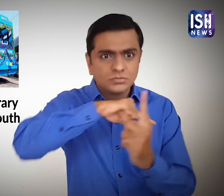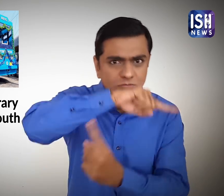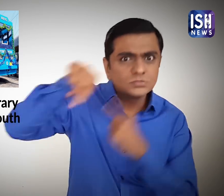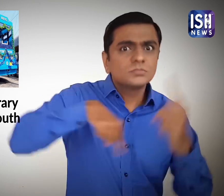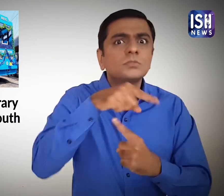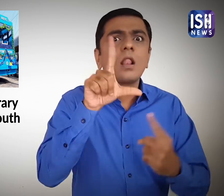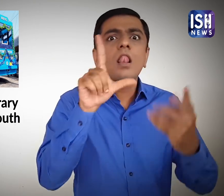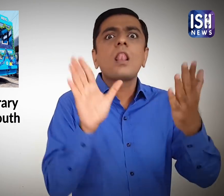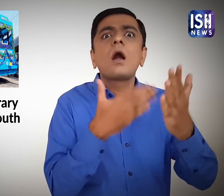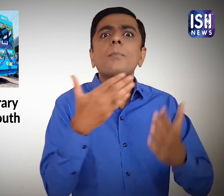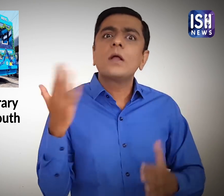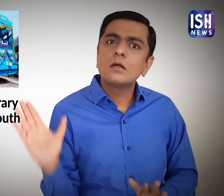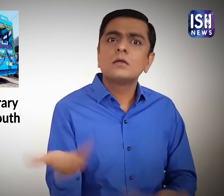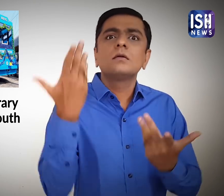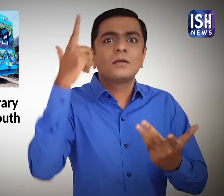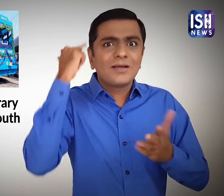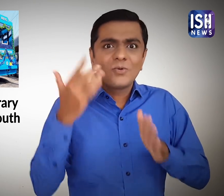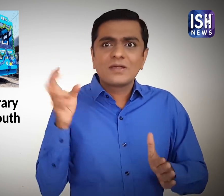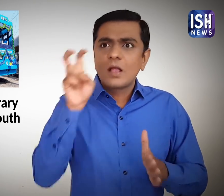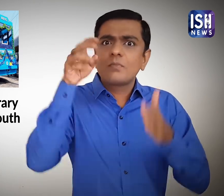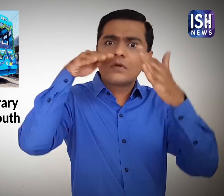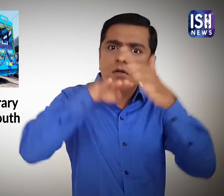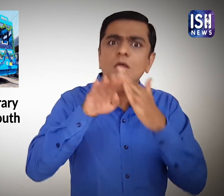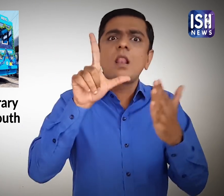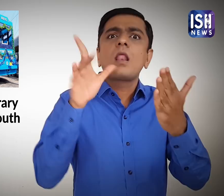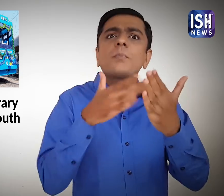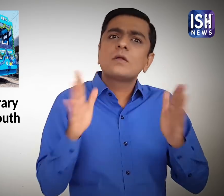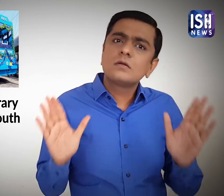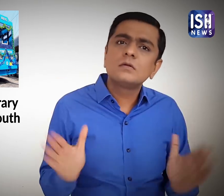it is better to reuse them and make it into a library for children.